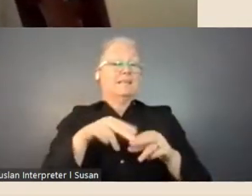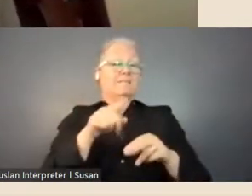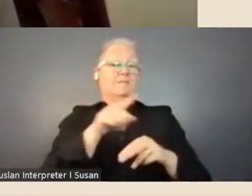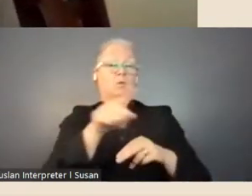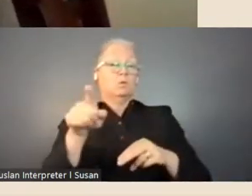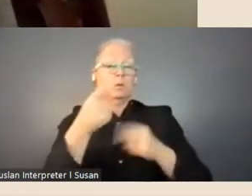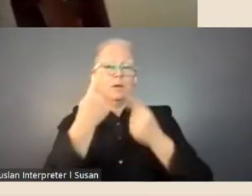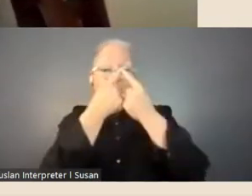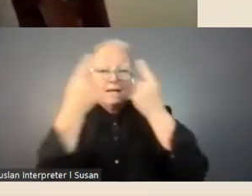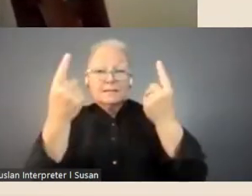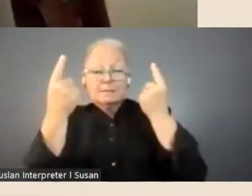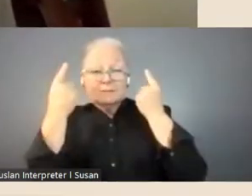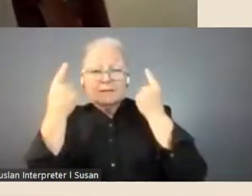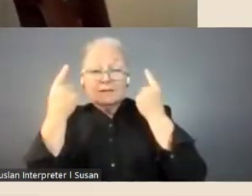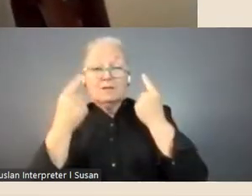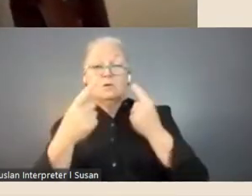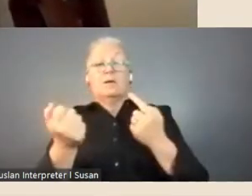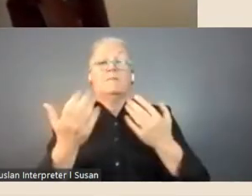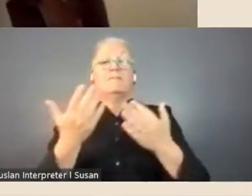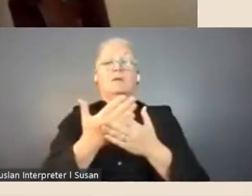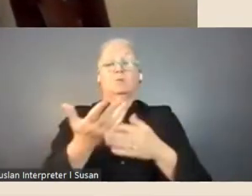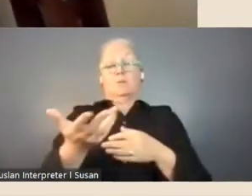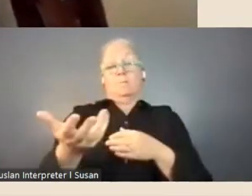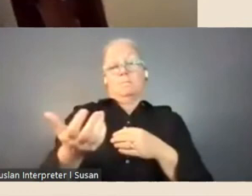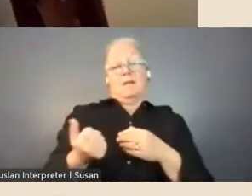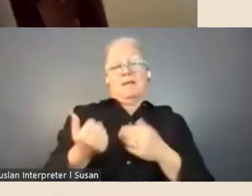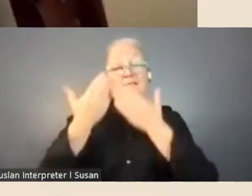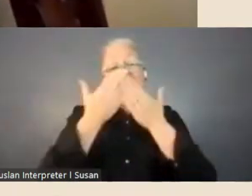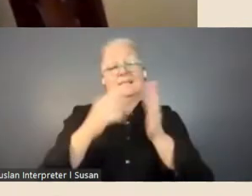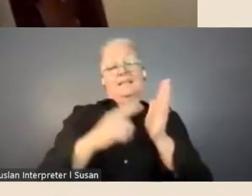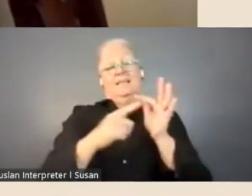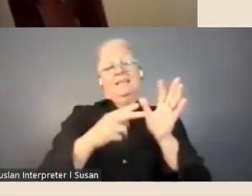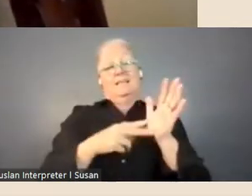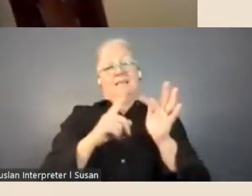with access to paid study leave as part of your employment conditions or projects,